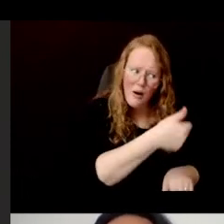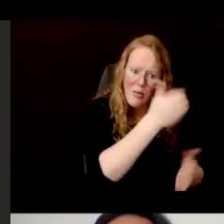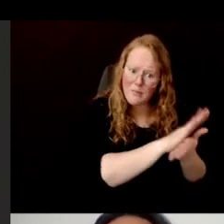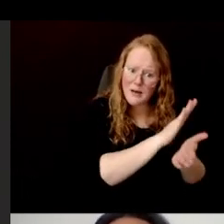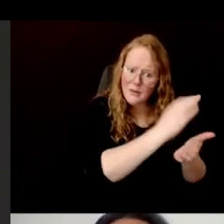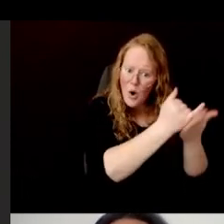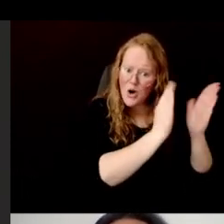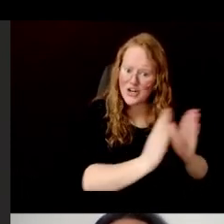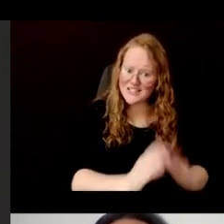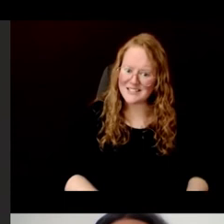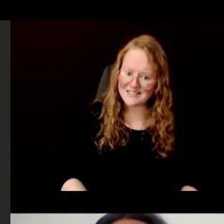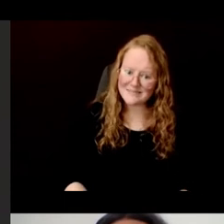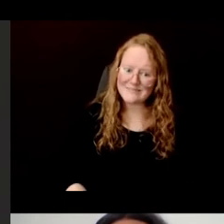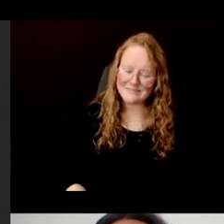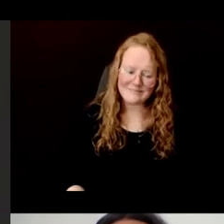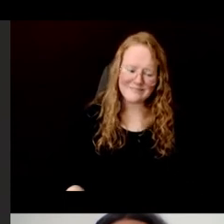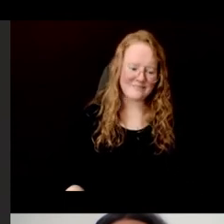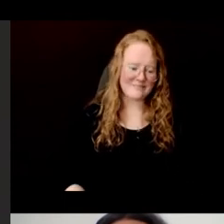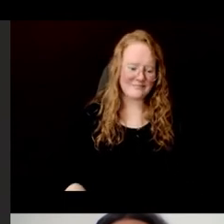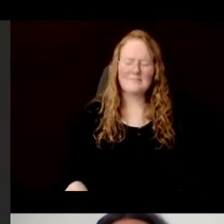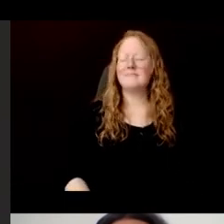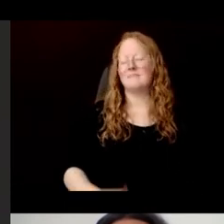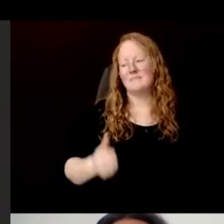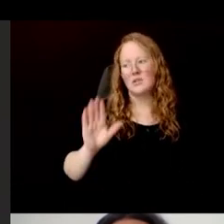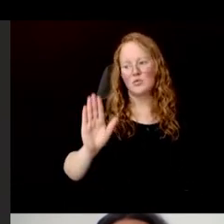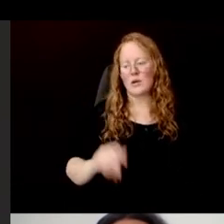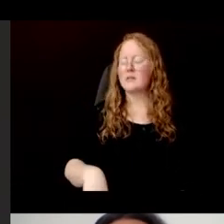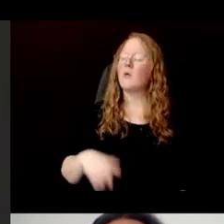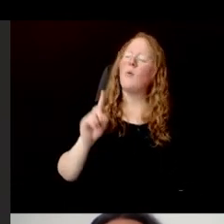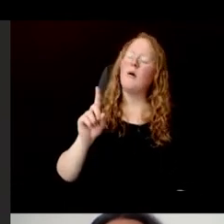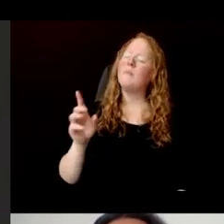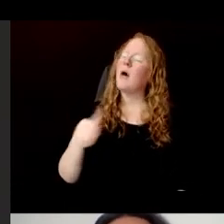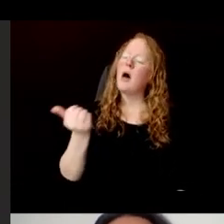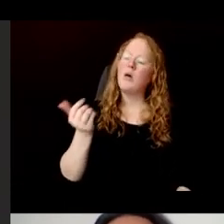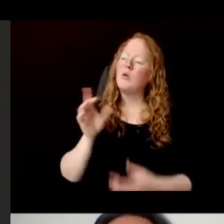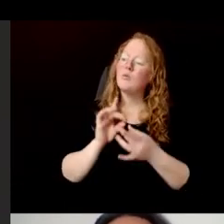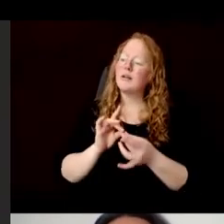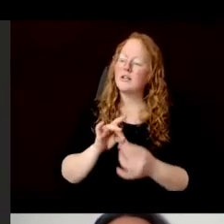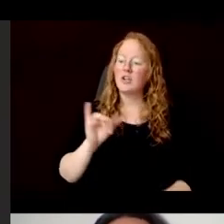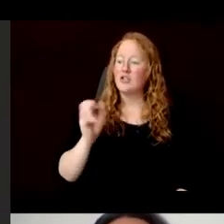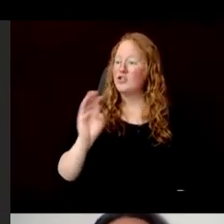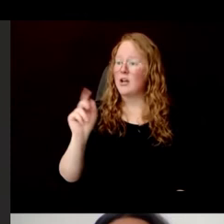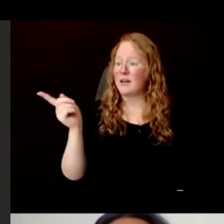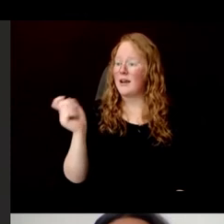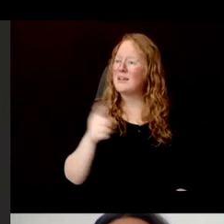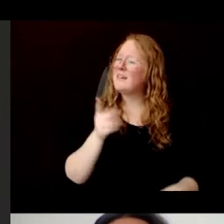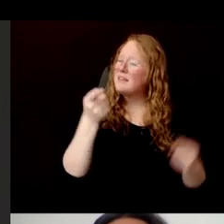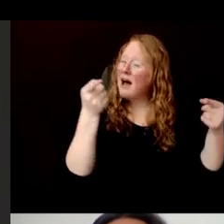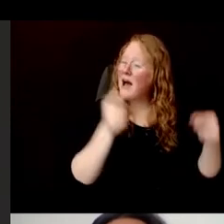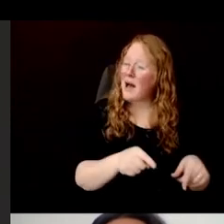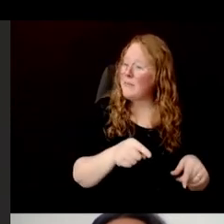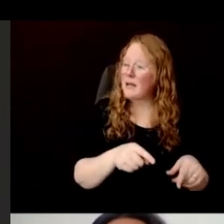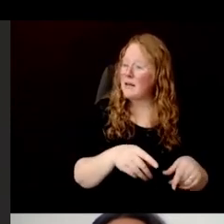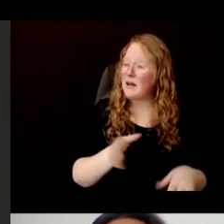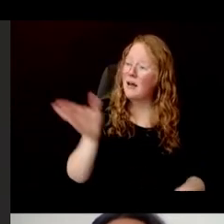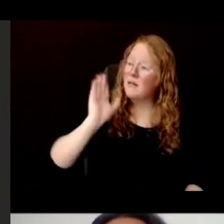That is great. Jack asks, "Does this only happen in the former north Vietnam?"